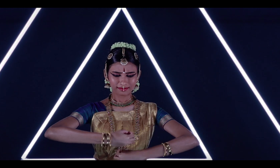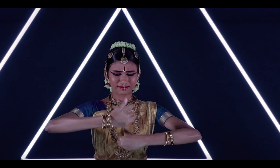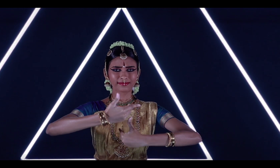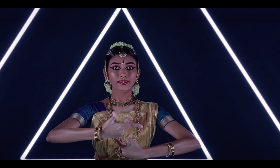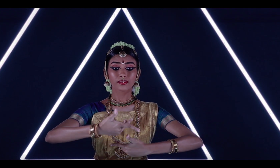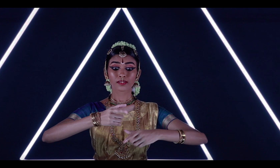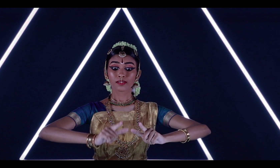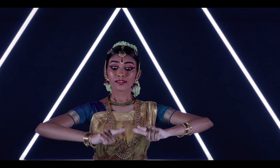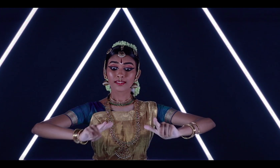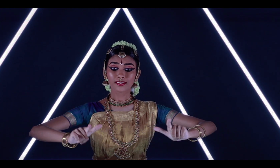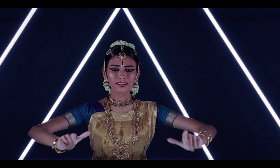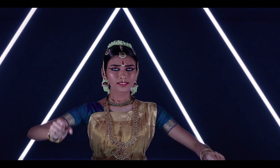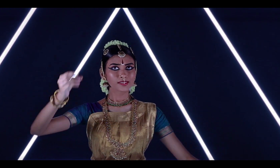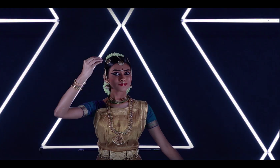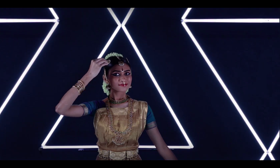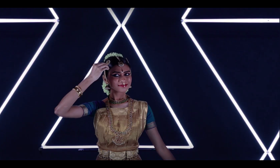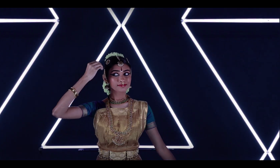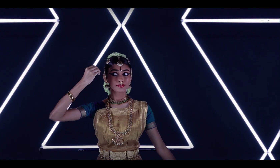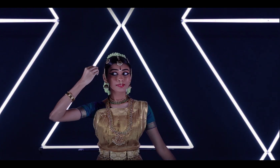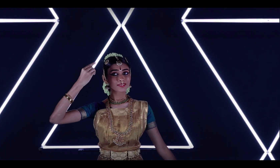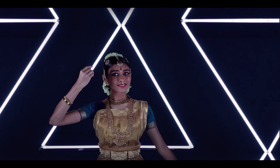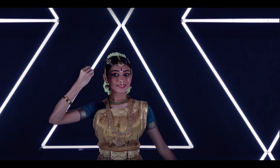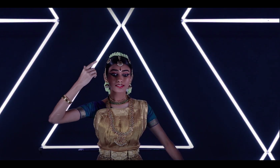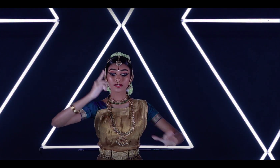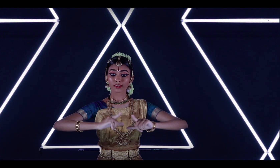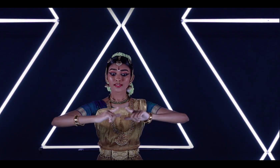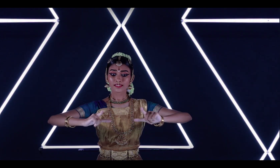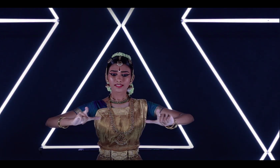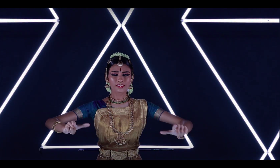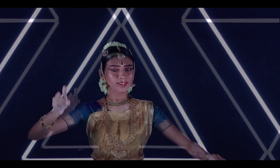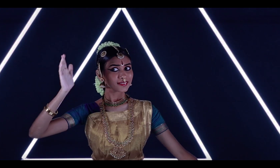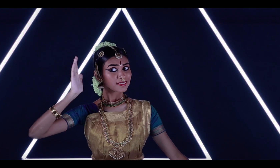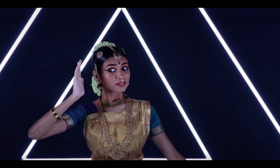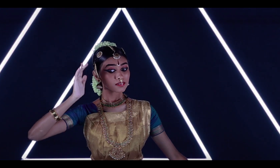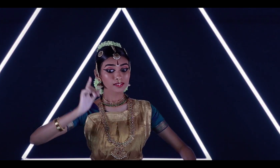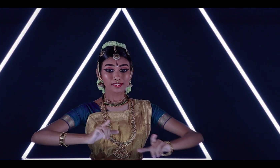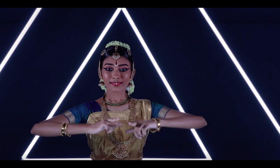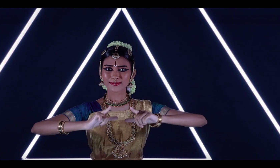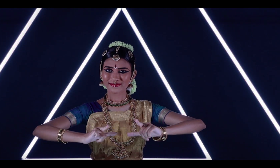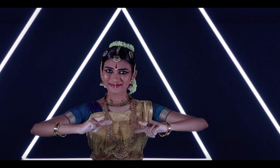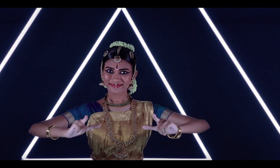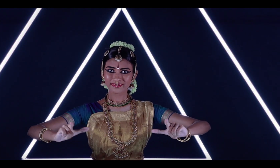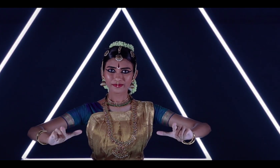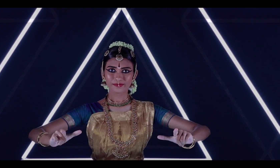Explanation is a language Understanding is a language Melody is a language